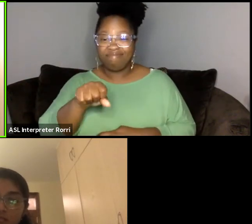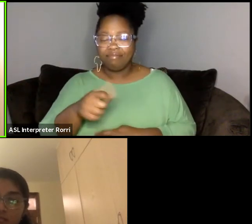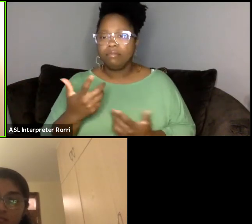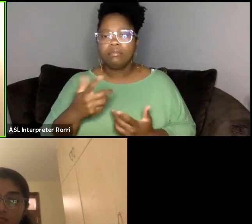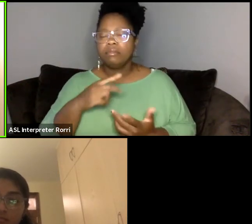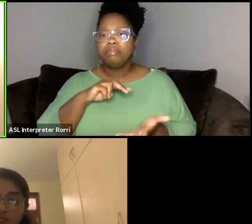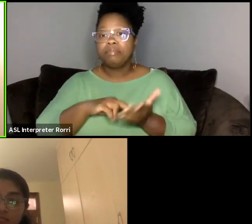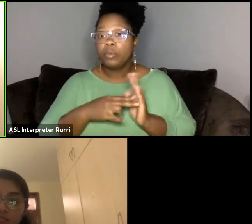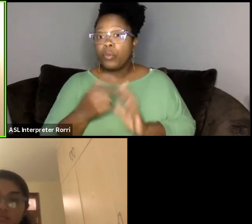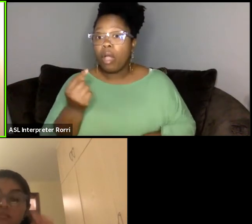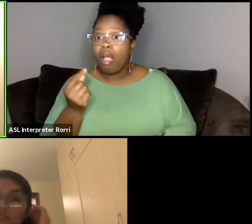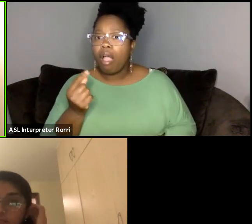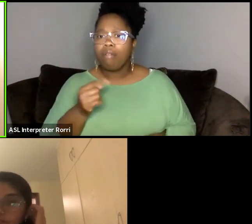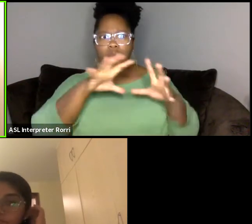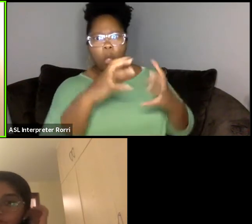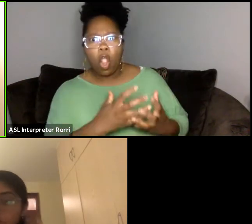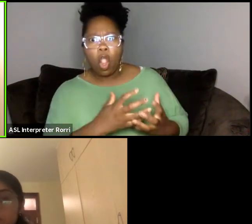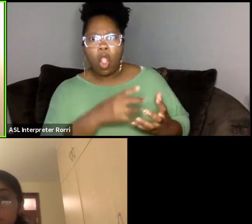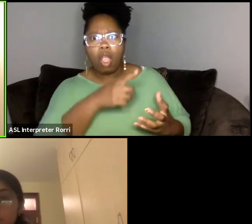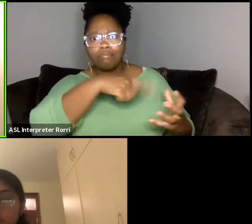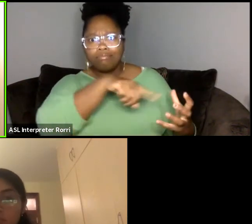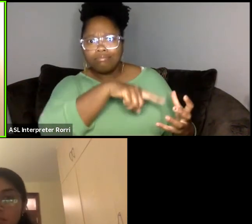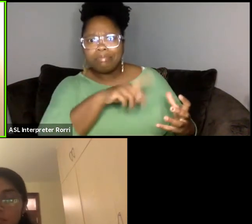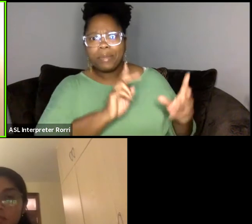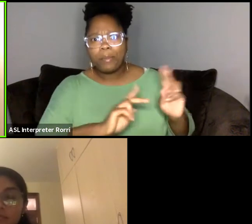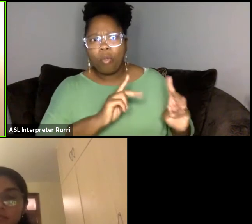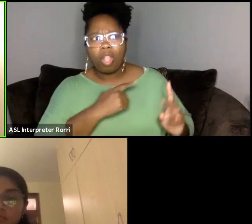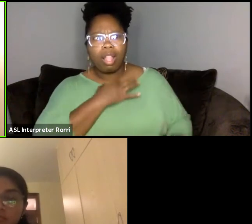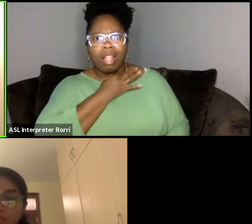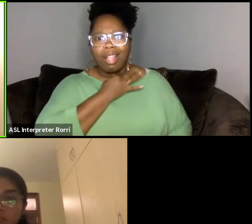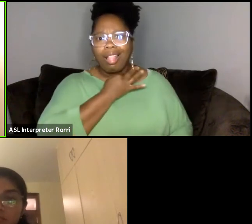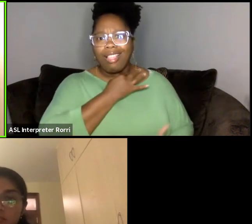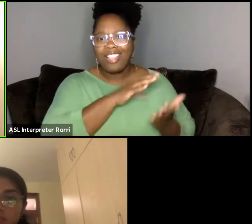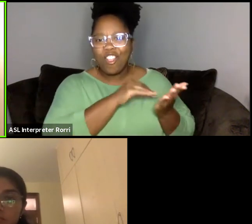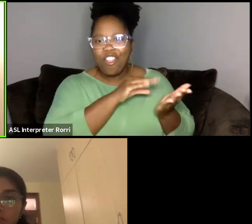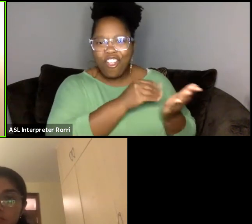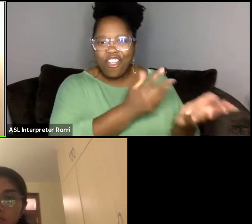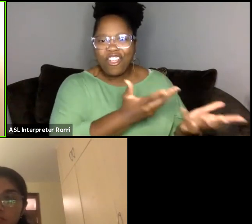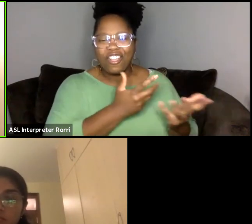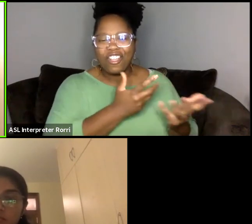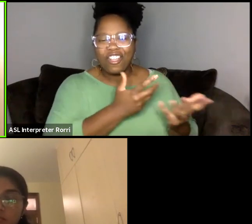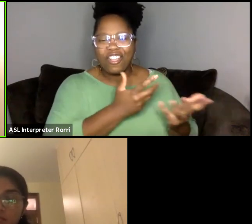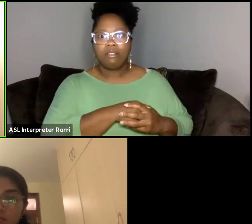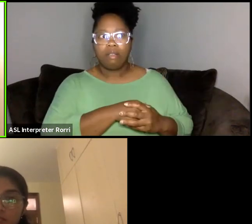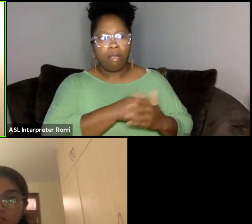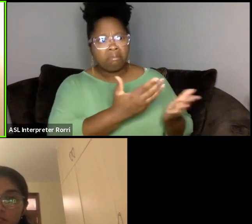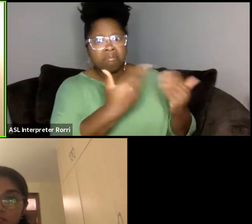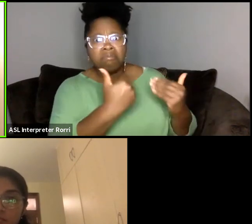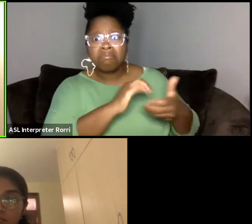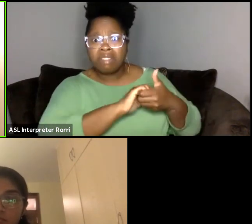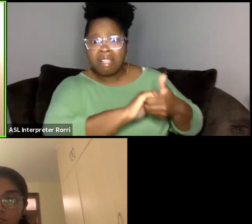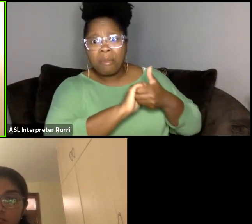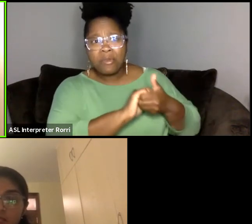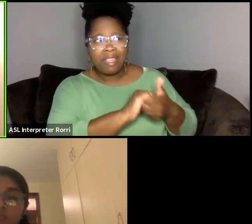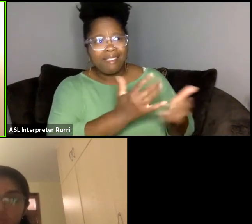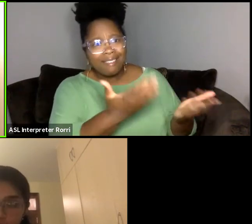And I'm really interested in collaborating with people in a lot of different ways.